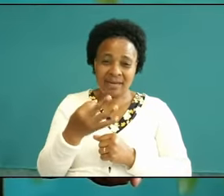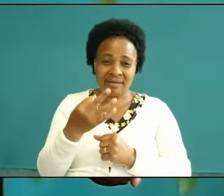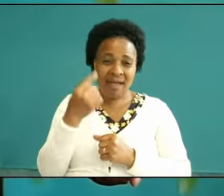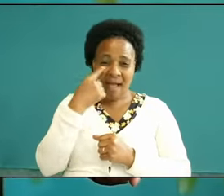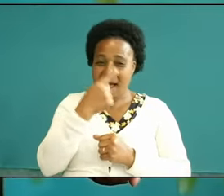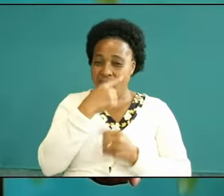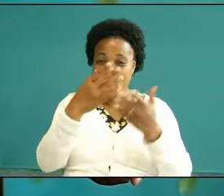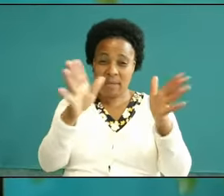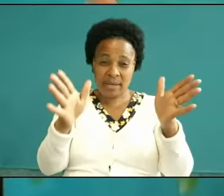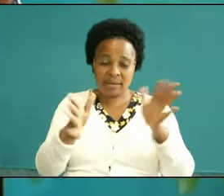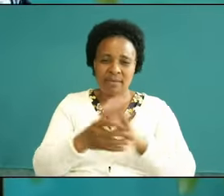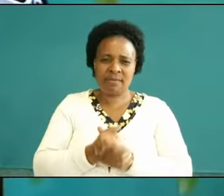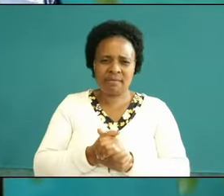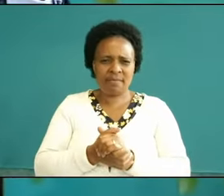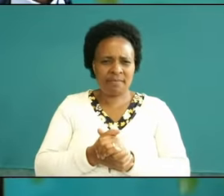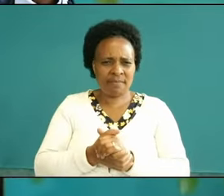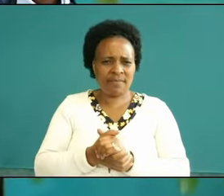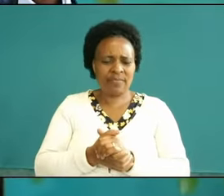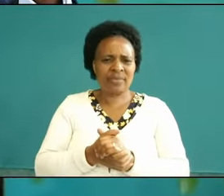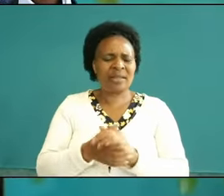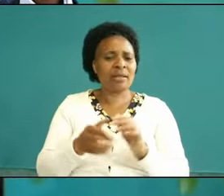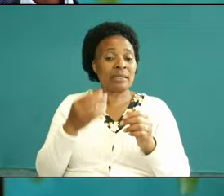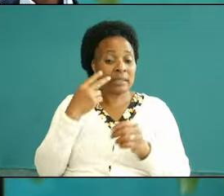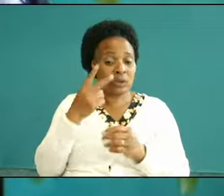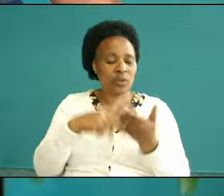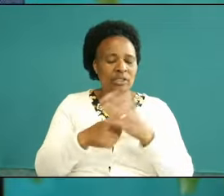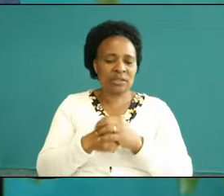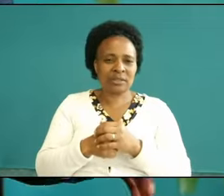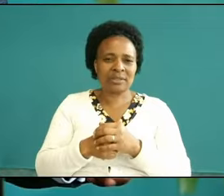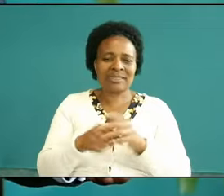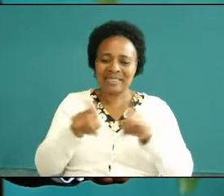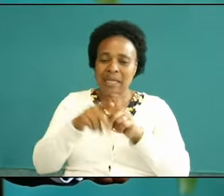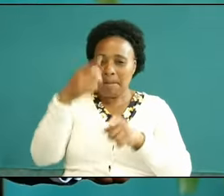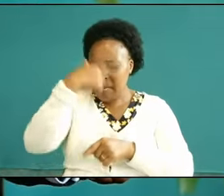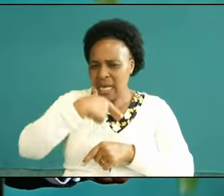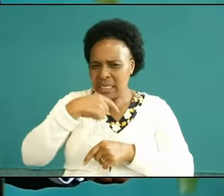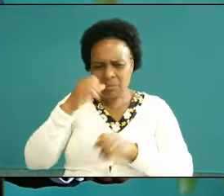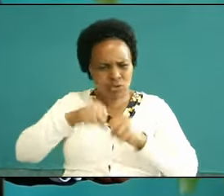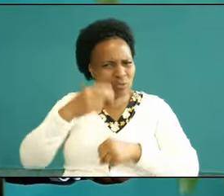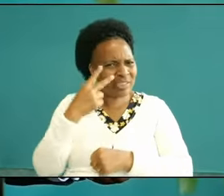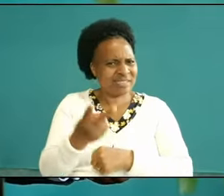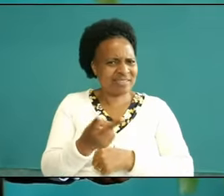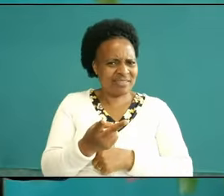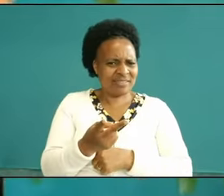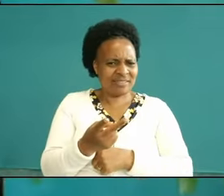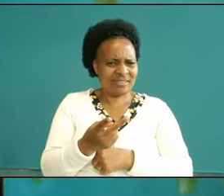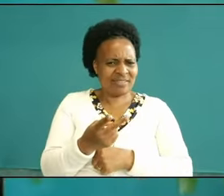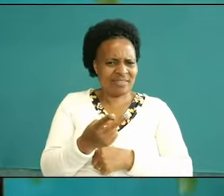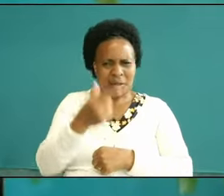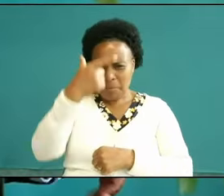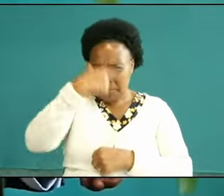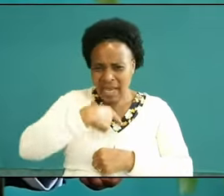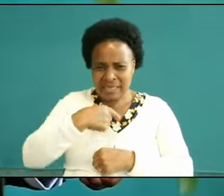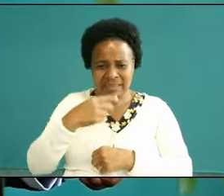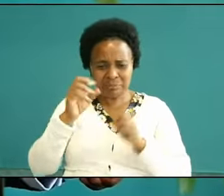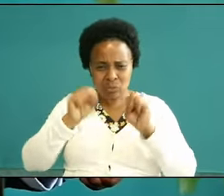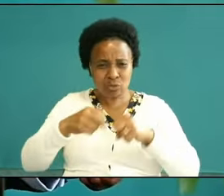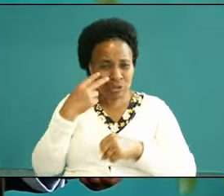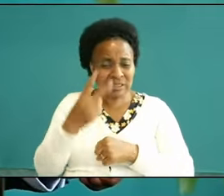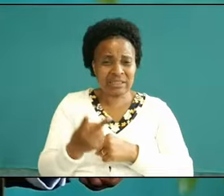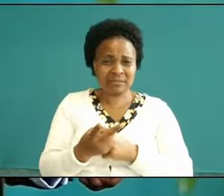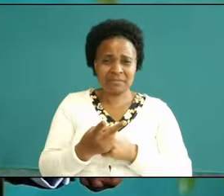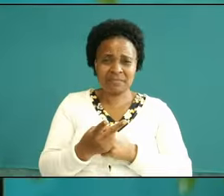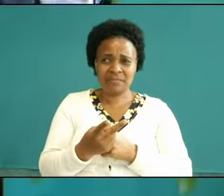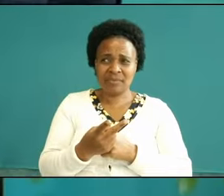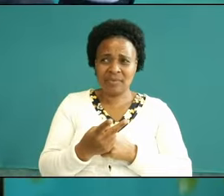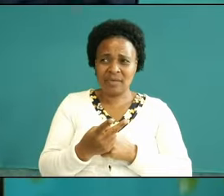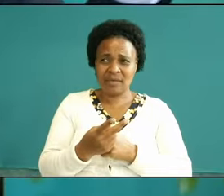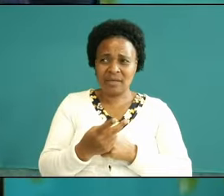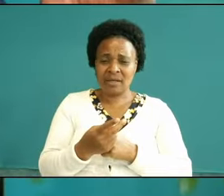see friends even the BL can sing even the blood can give offerings even the blood can return